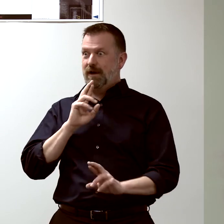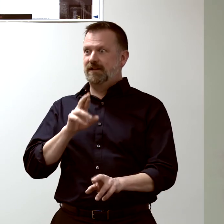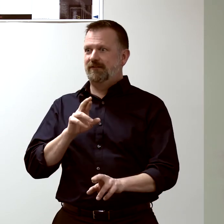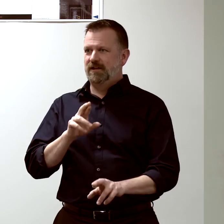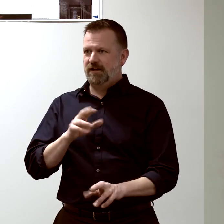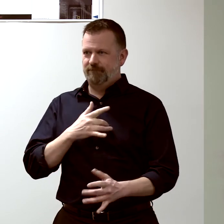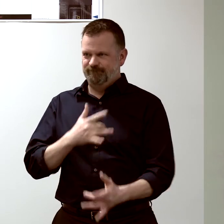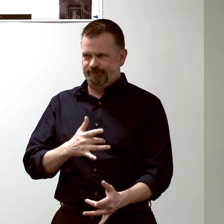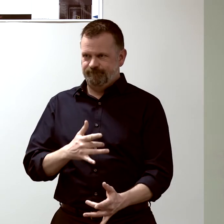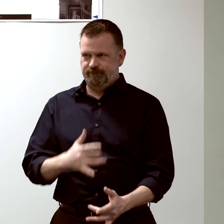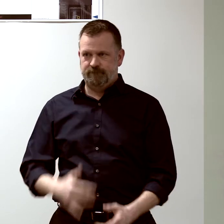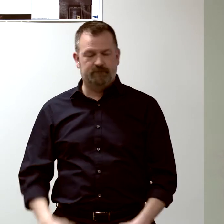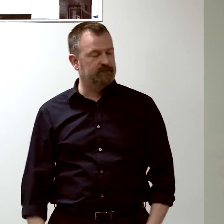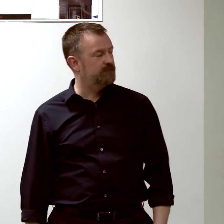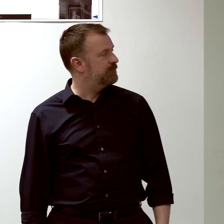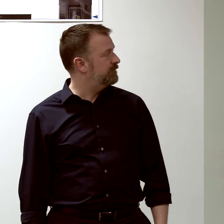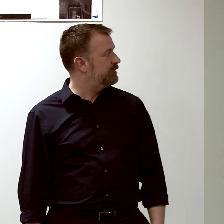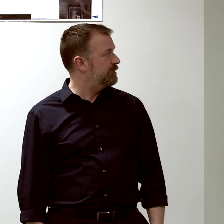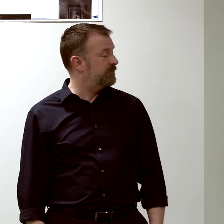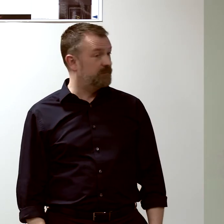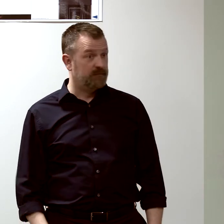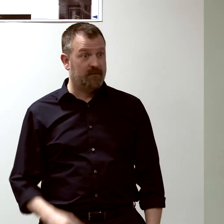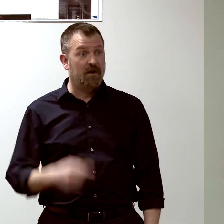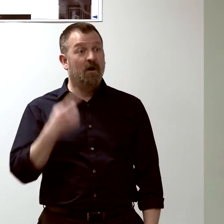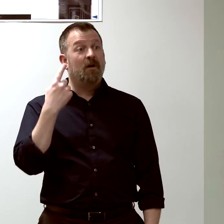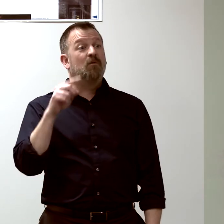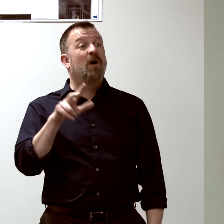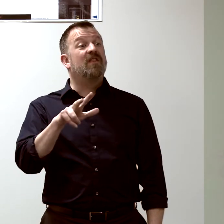for 300 people a day.